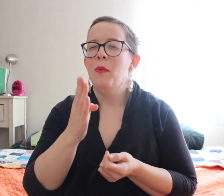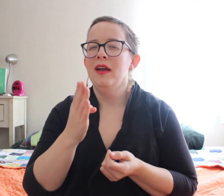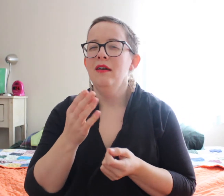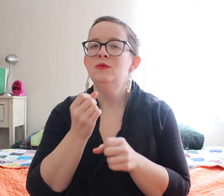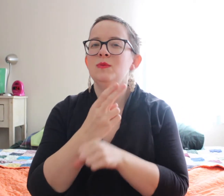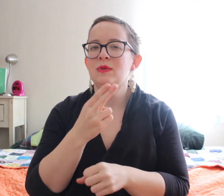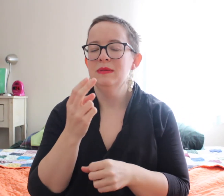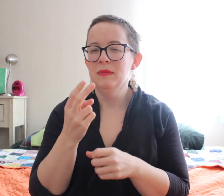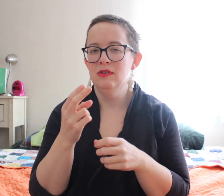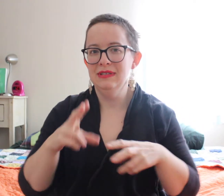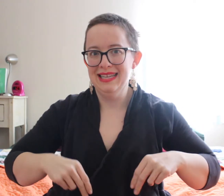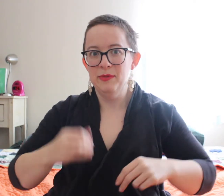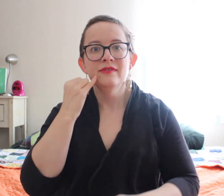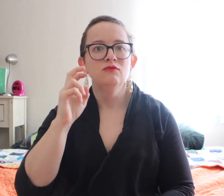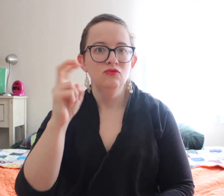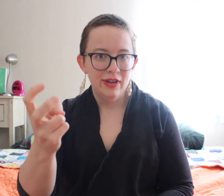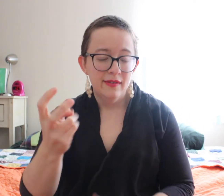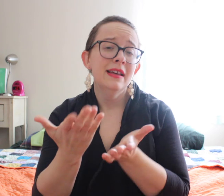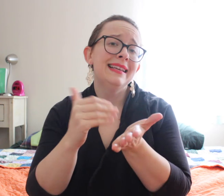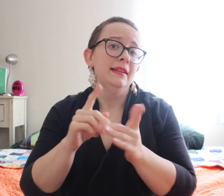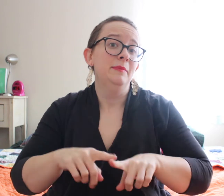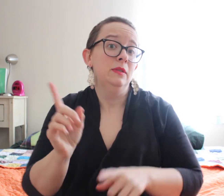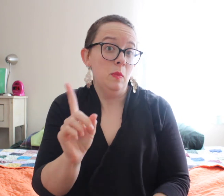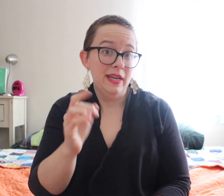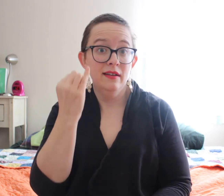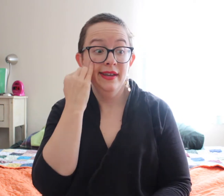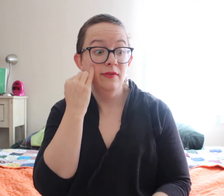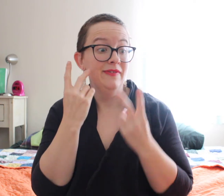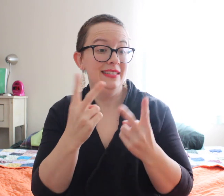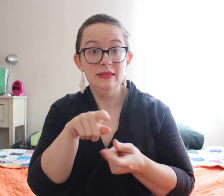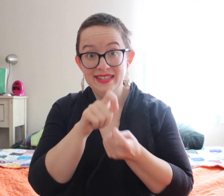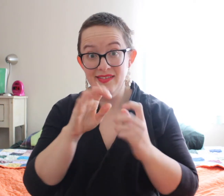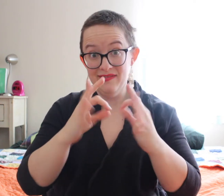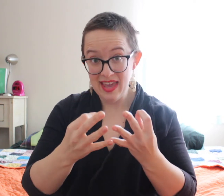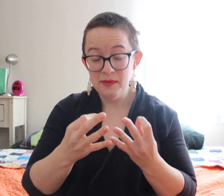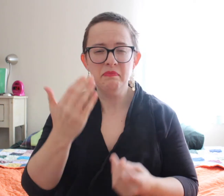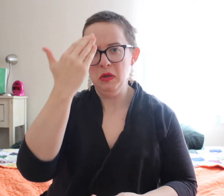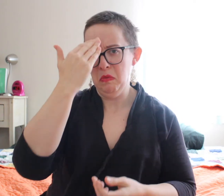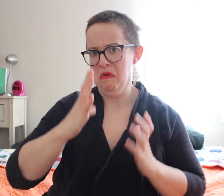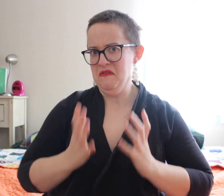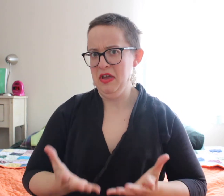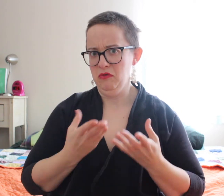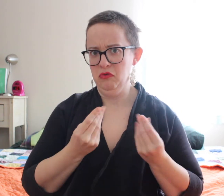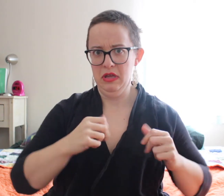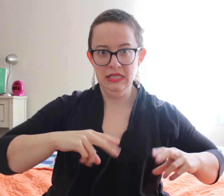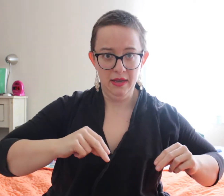Typically, you will use disposable diapers if you're traveling. It kind of depends where. If we're seeing some family then I know it's fine,